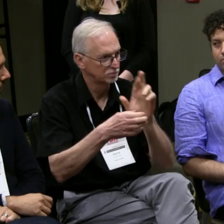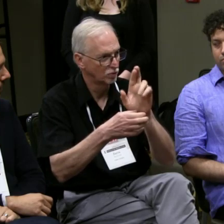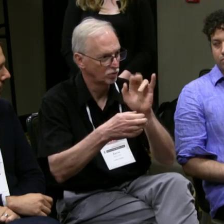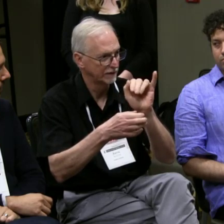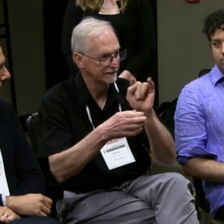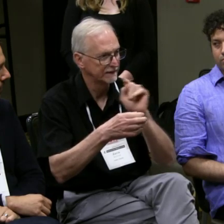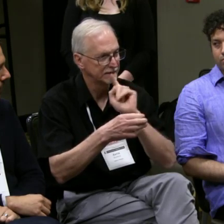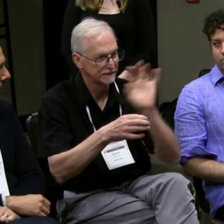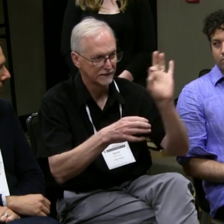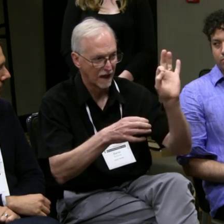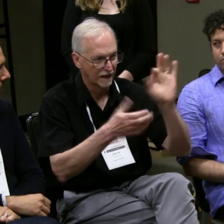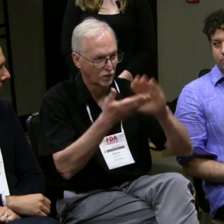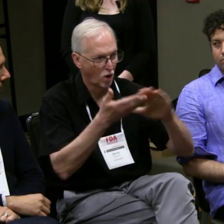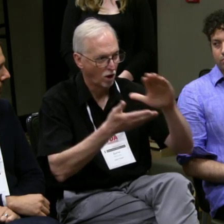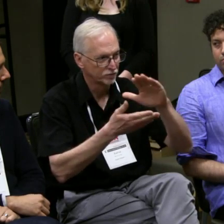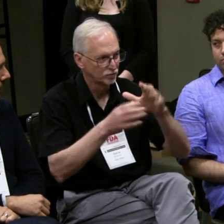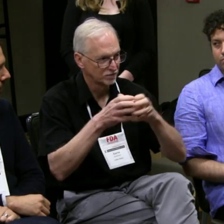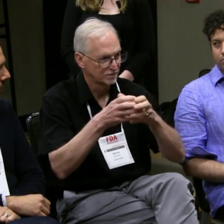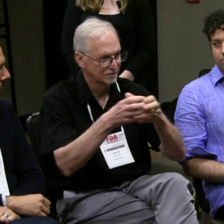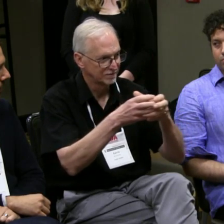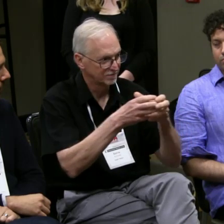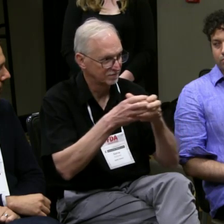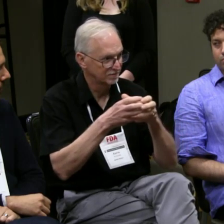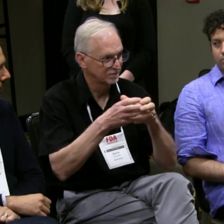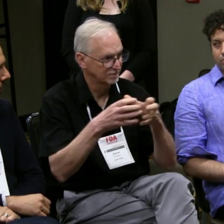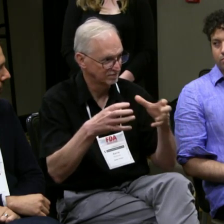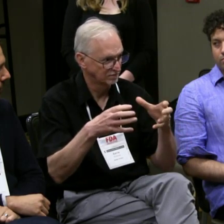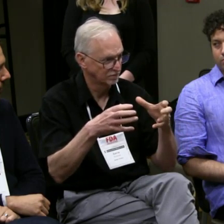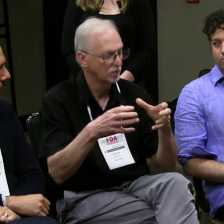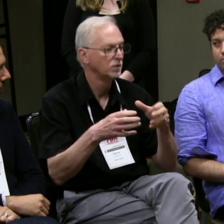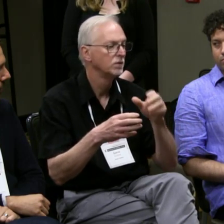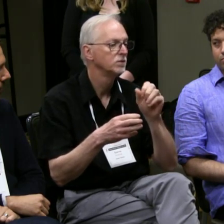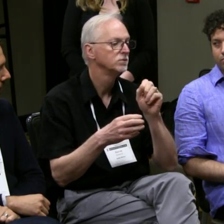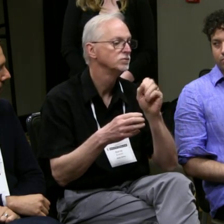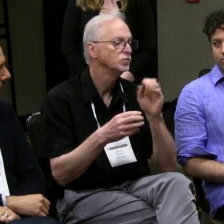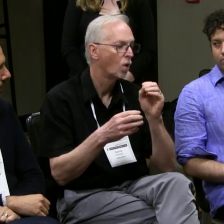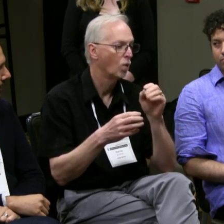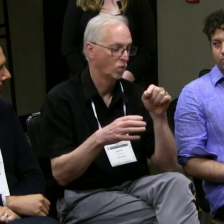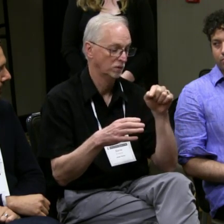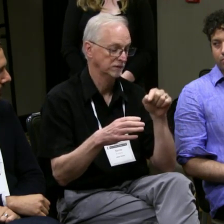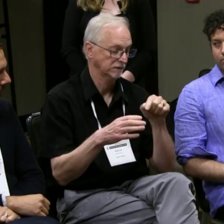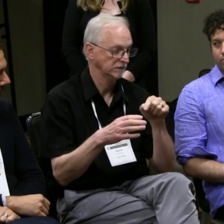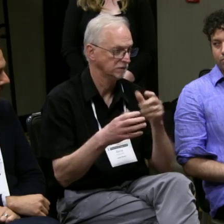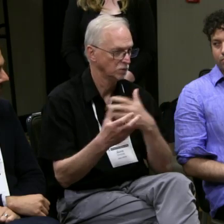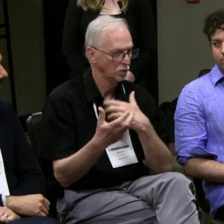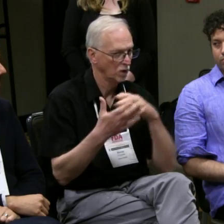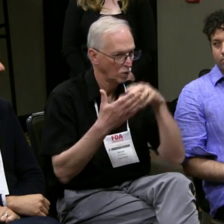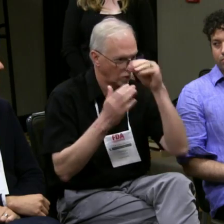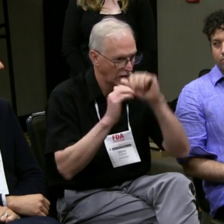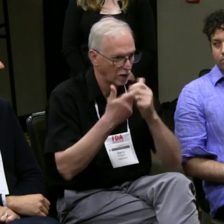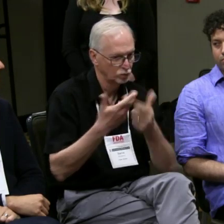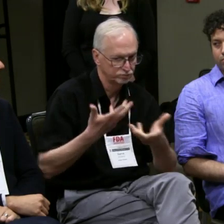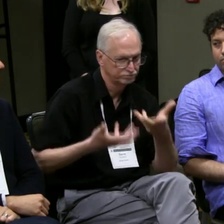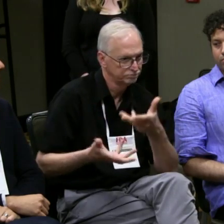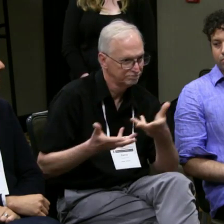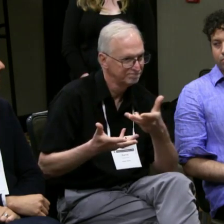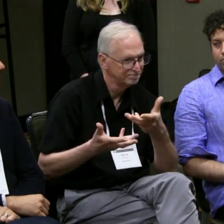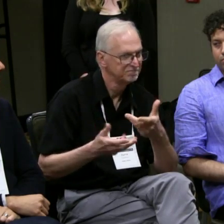So there's a total of nine schools altogether including RIT, and once everything grows,